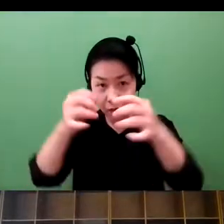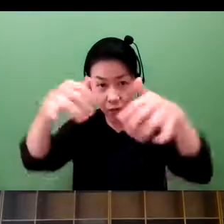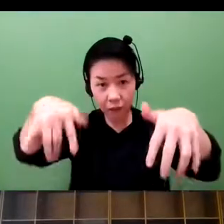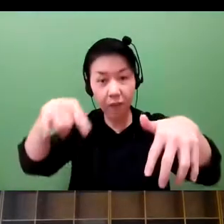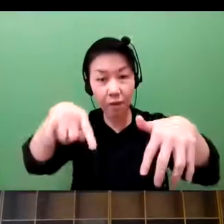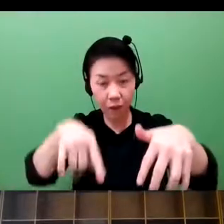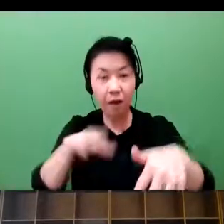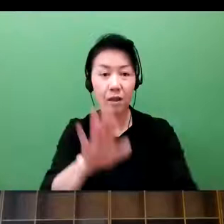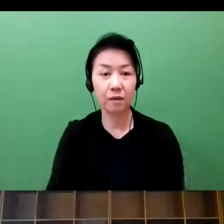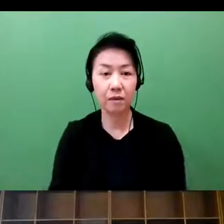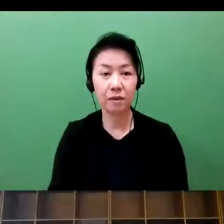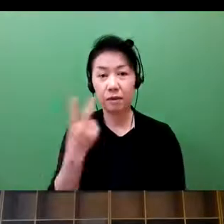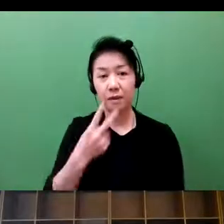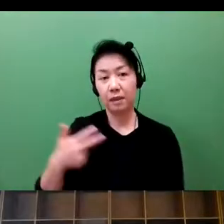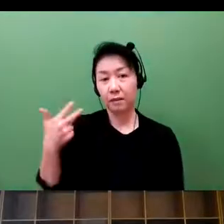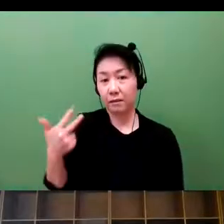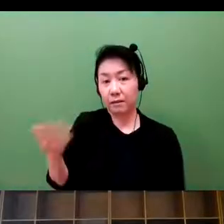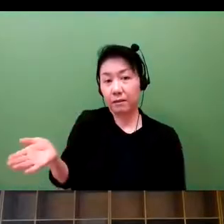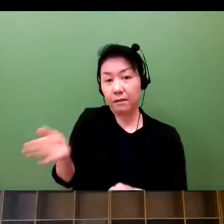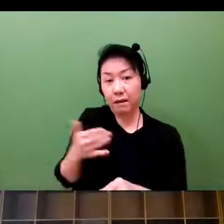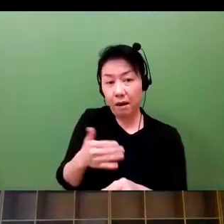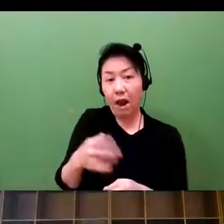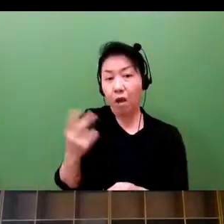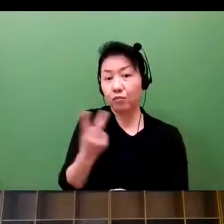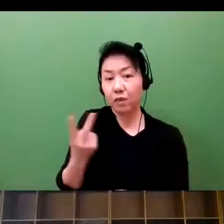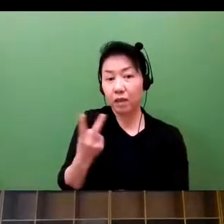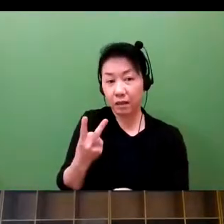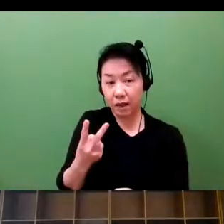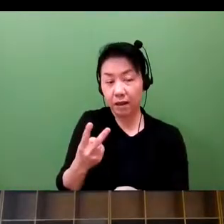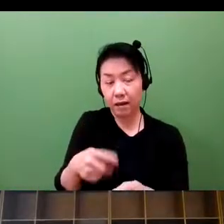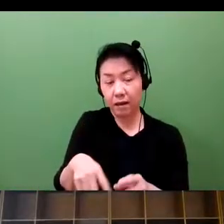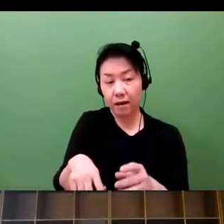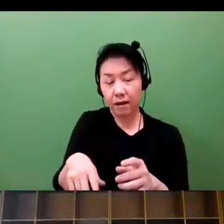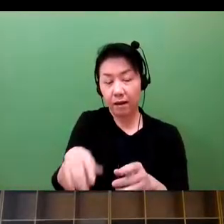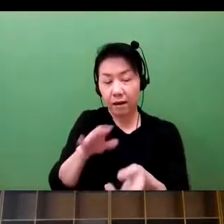In 2007, Indu Sabaiya and Matthew--